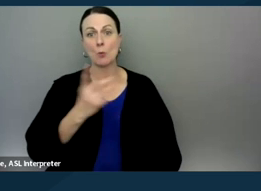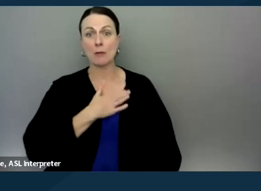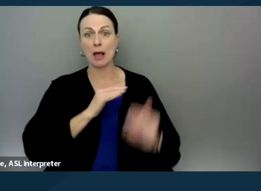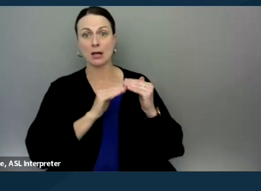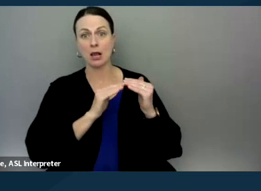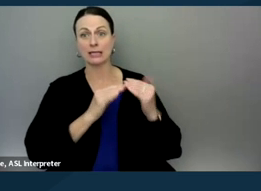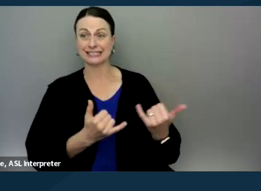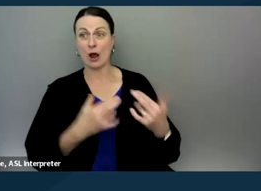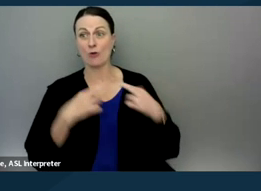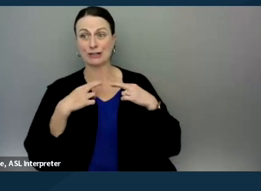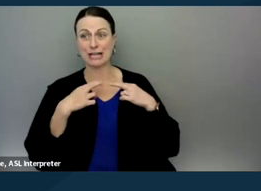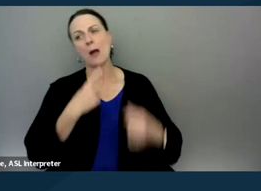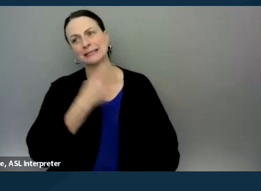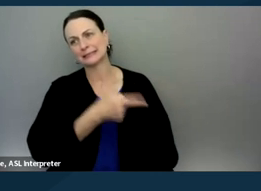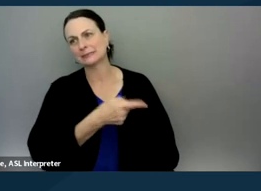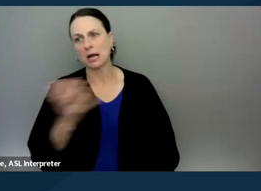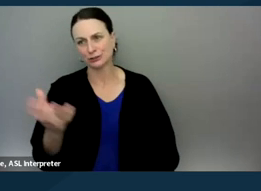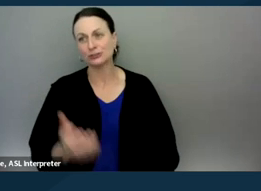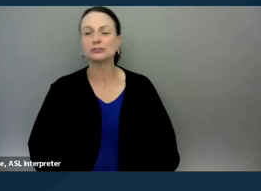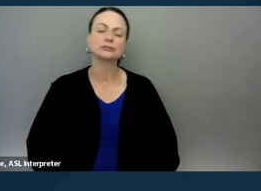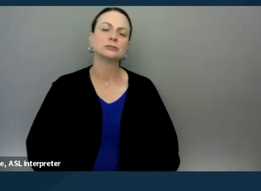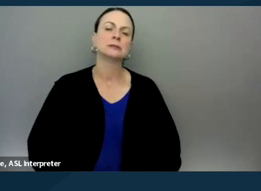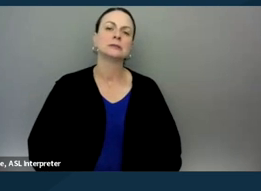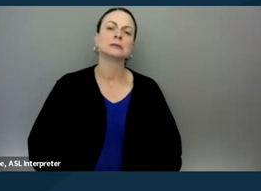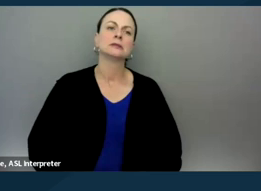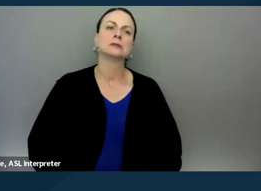who I miss dearly started this off because a family,